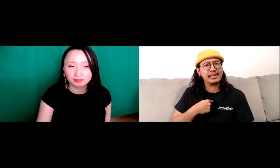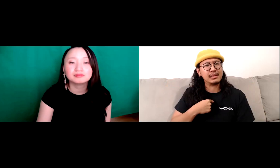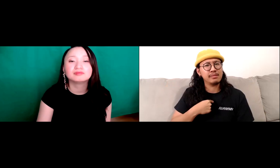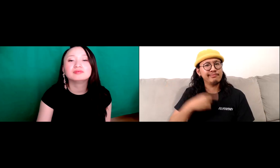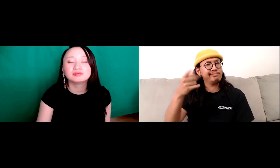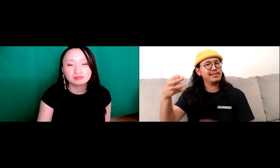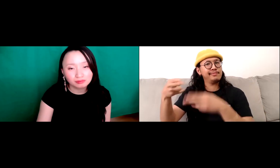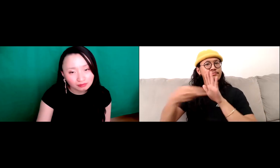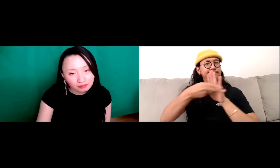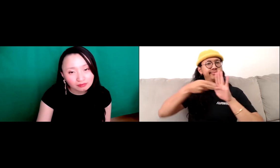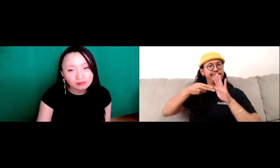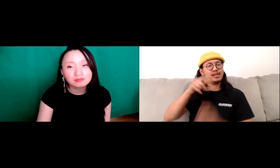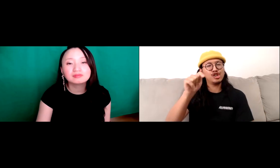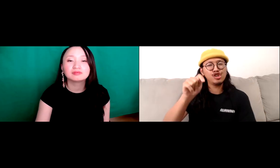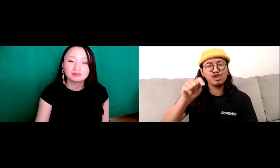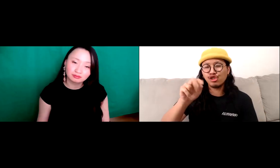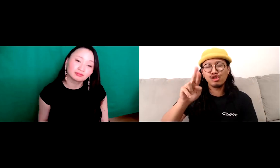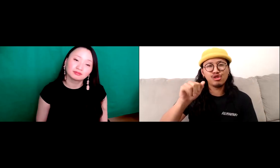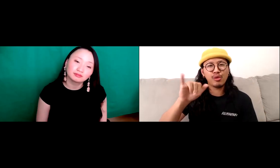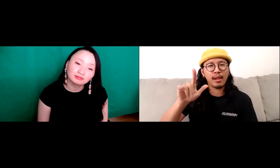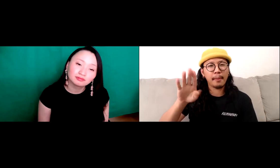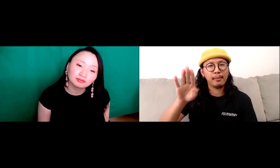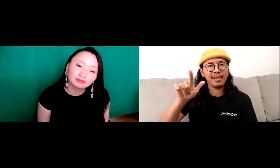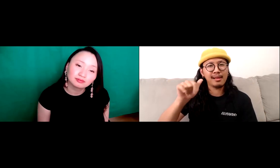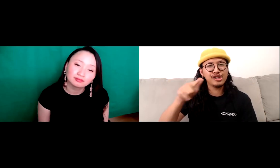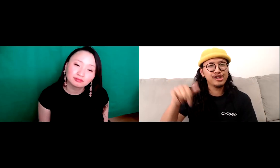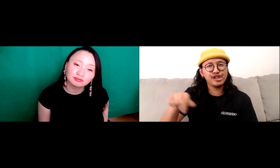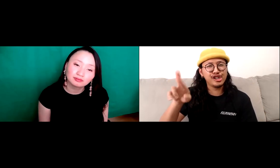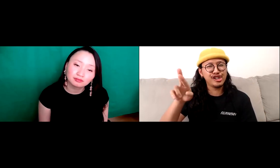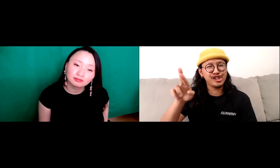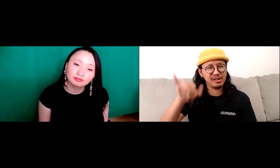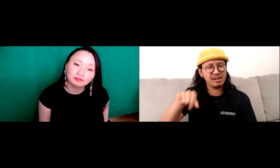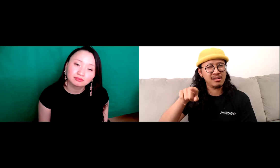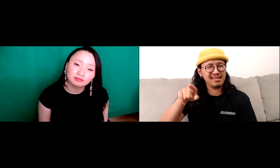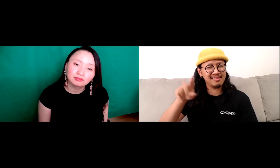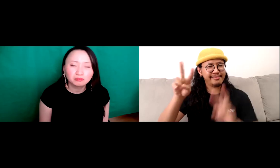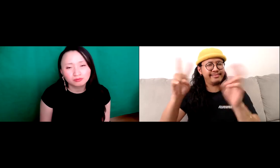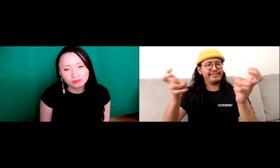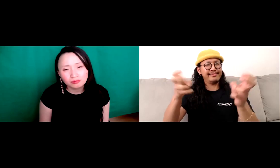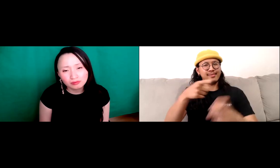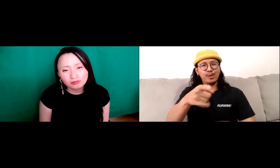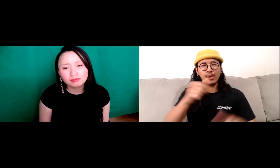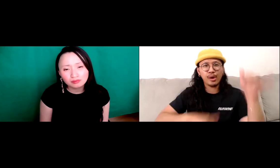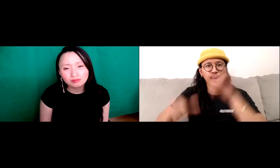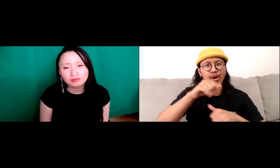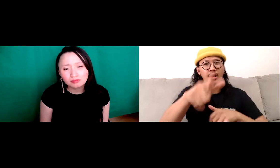They had high expectations of me. And so, I was labeled Trailblazer, if you